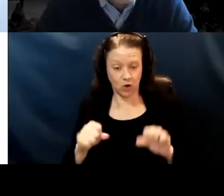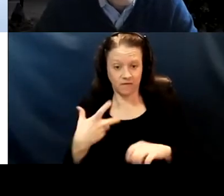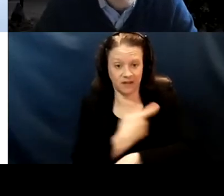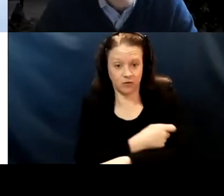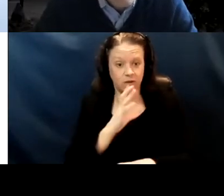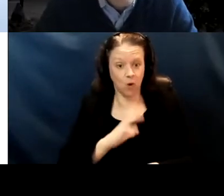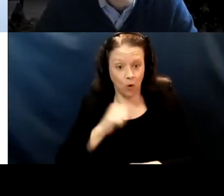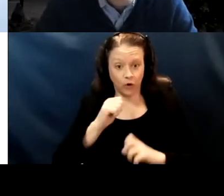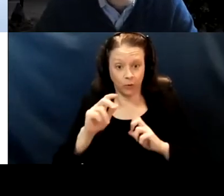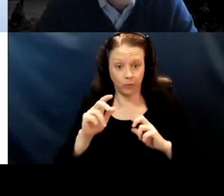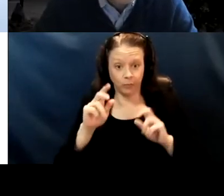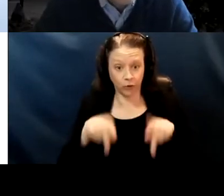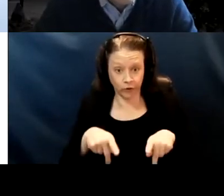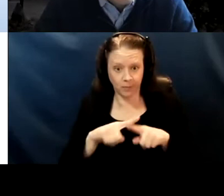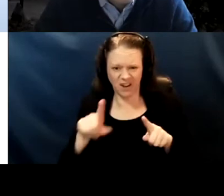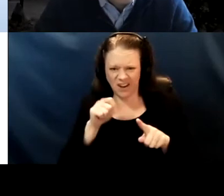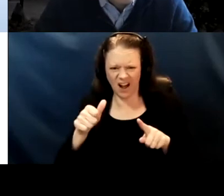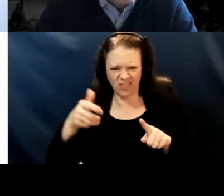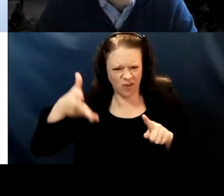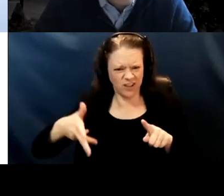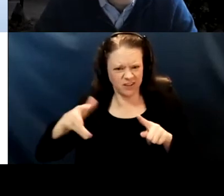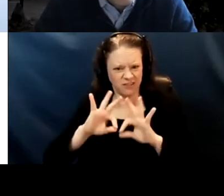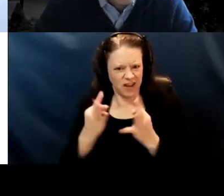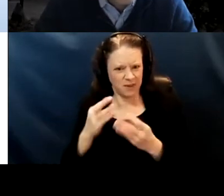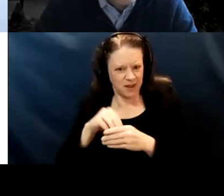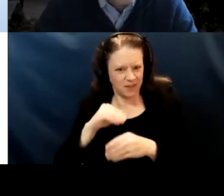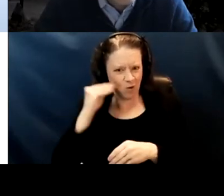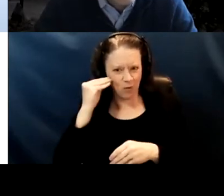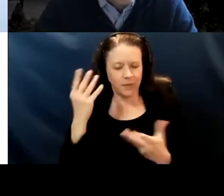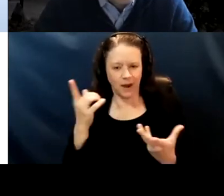but not the other people in the house. I feel like for the homebound deployment,